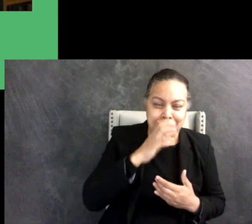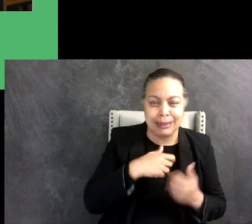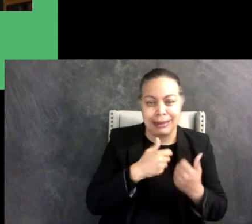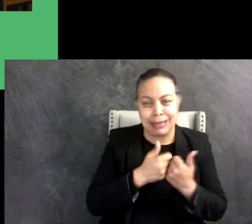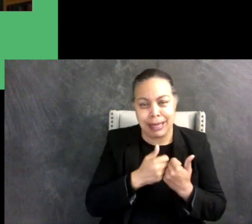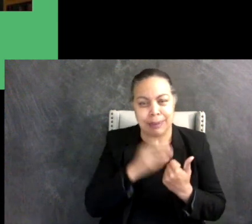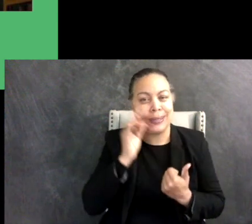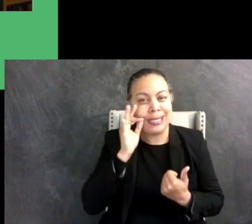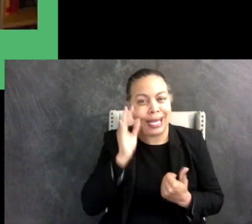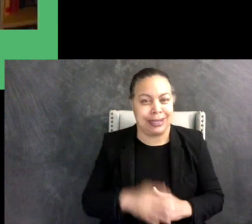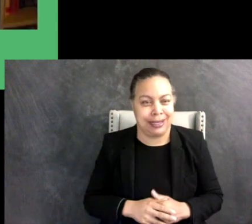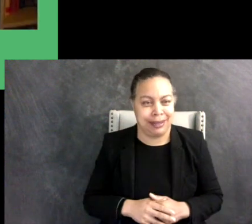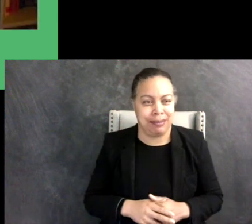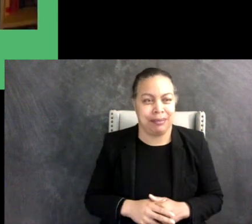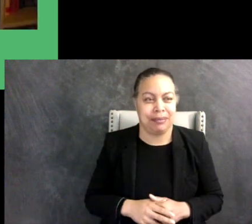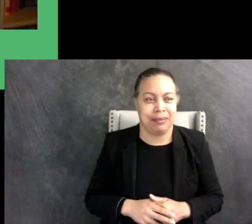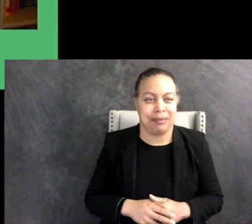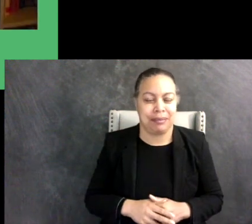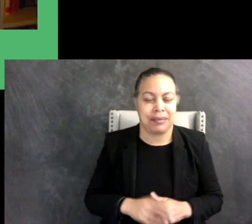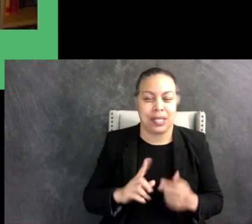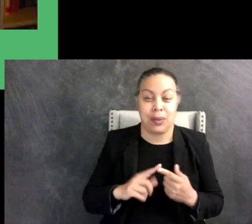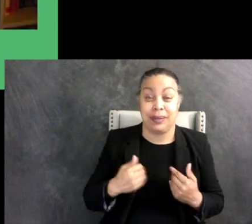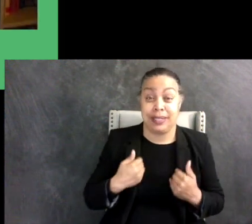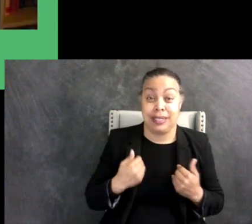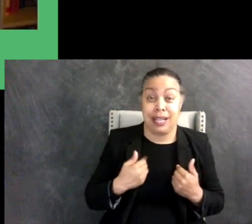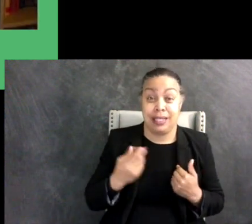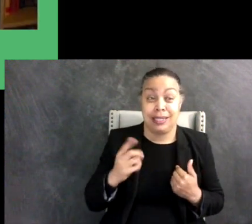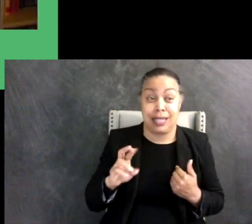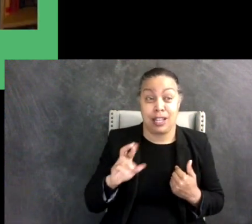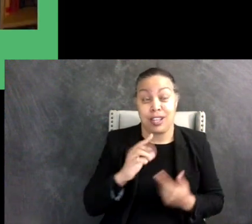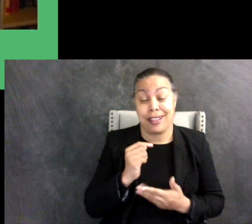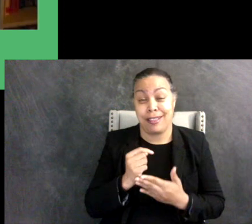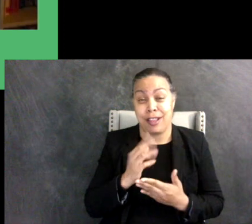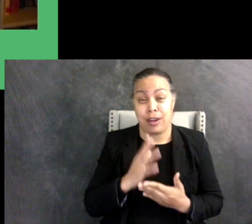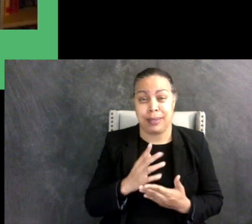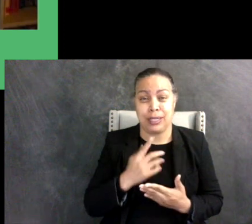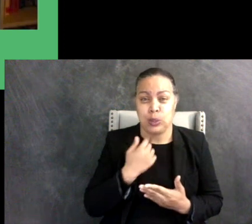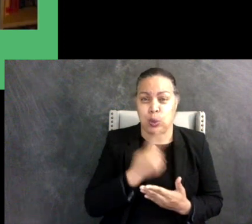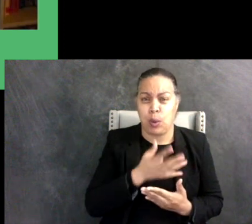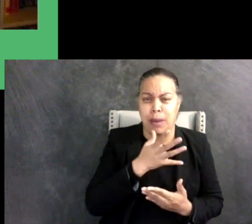When I was young, doctors and therapists told my mom that I needed to play differently